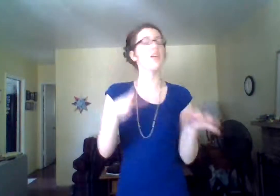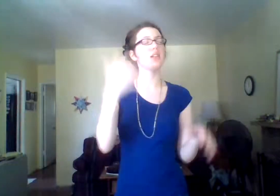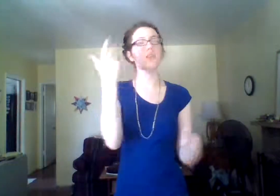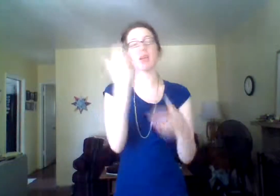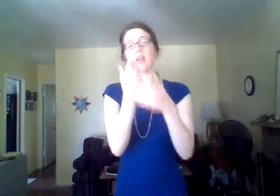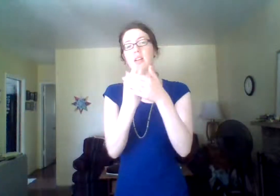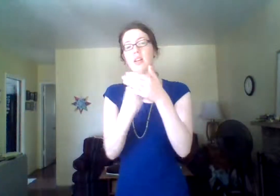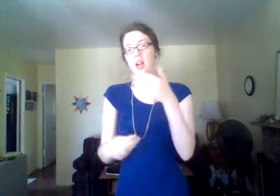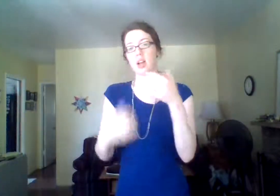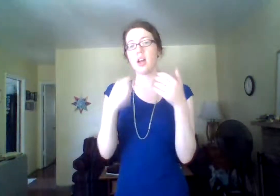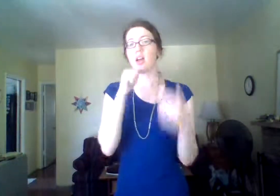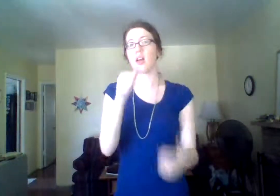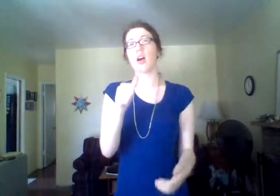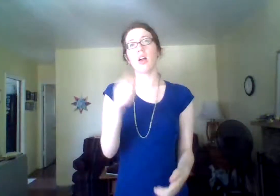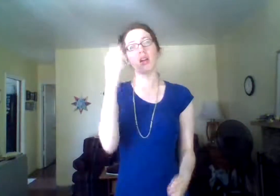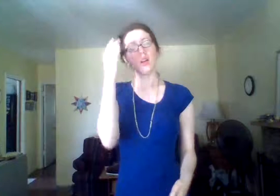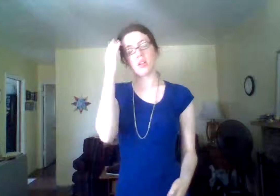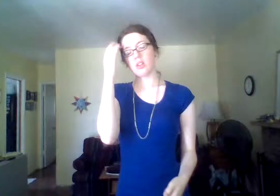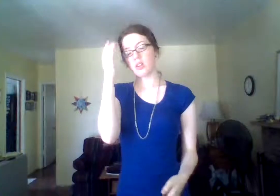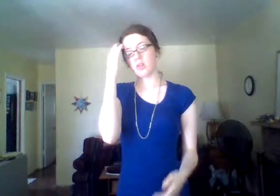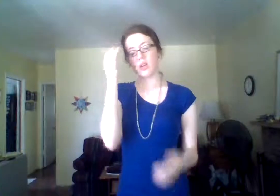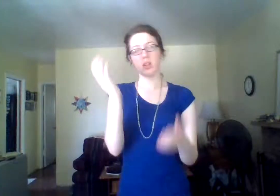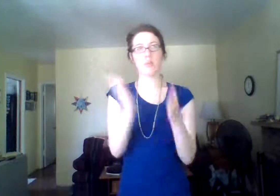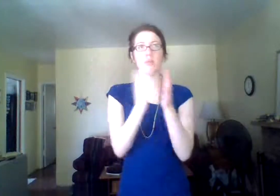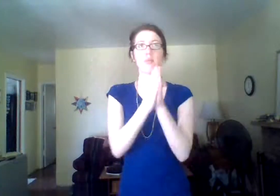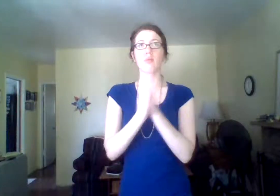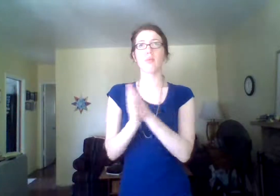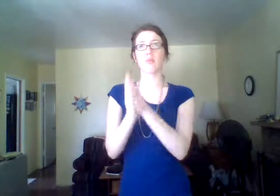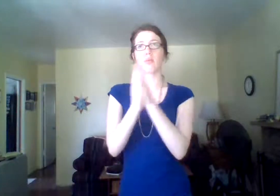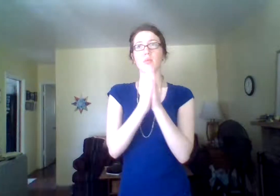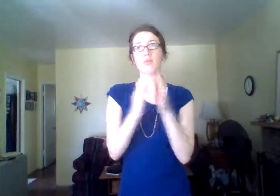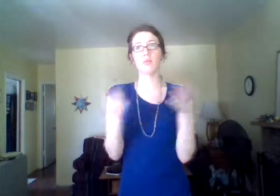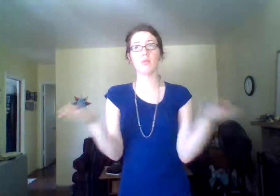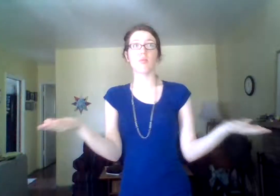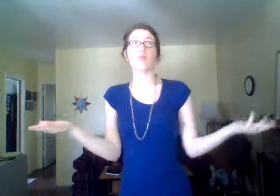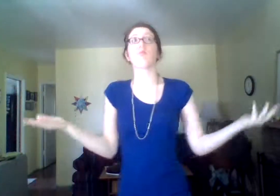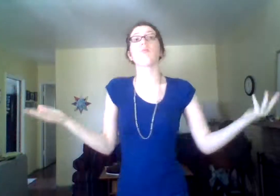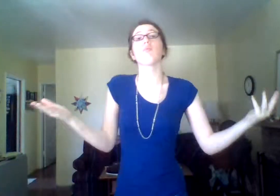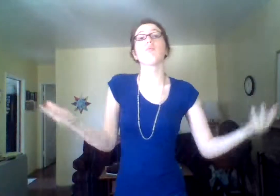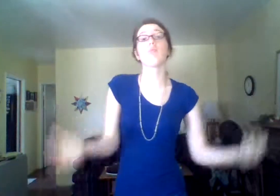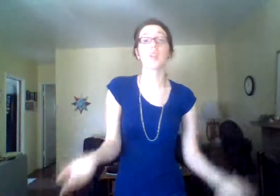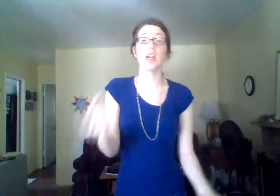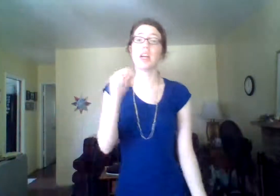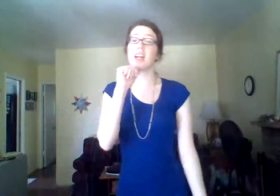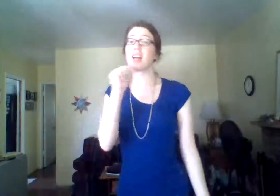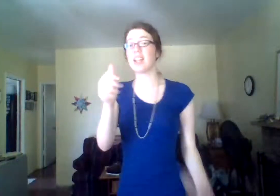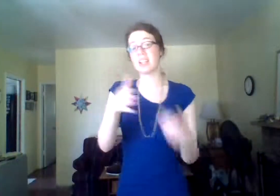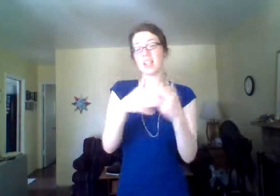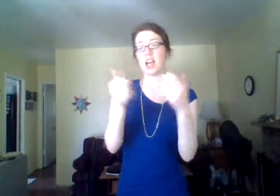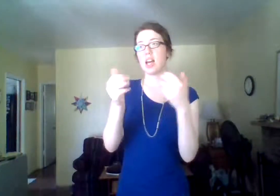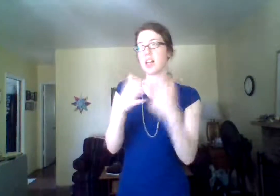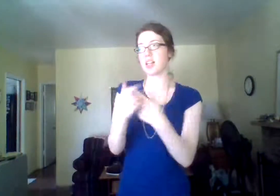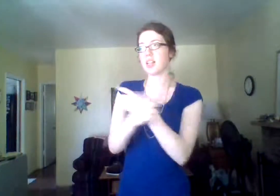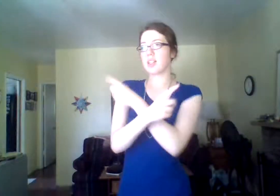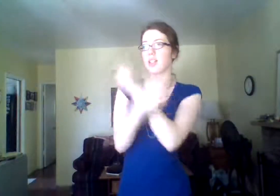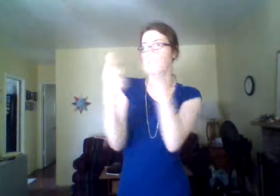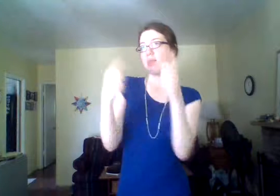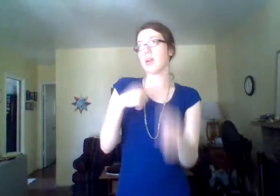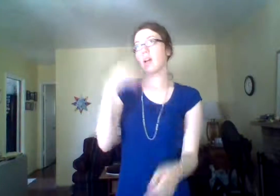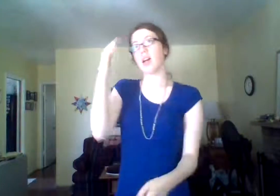BEEN GONE, NOT KNOW WHAT PRAY. NOT EASY, BUT I KNOW